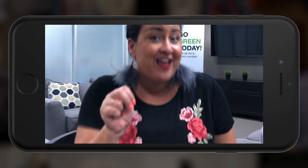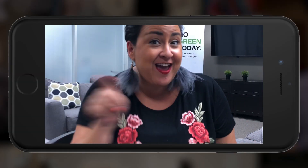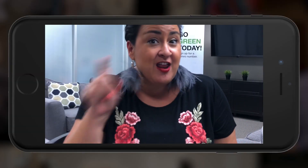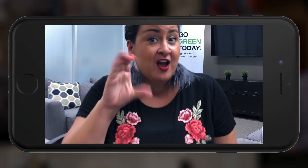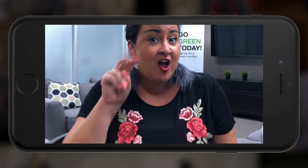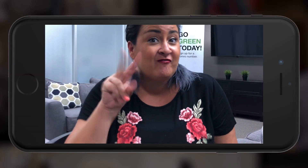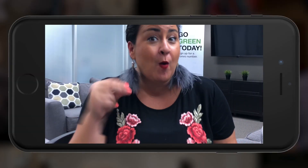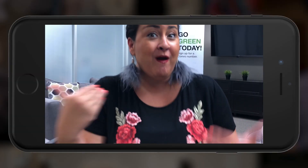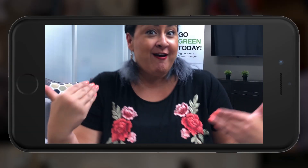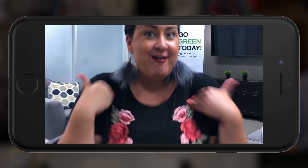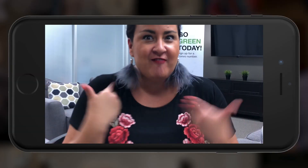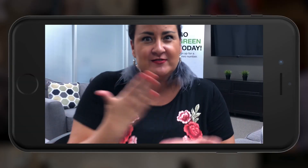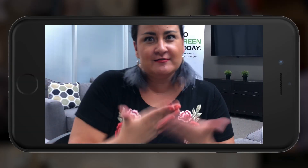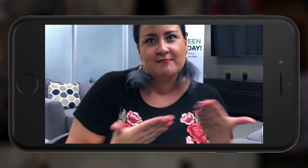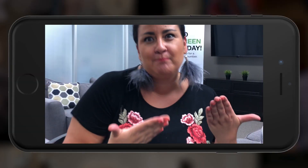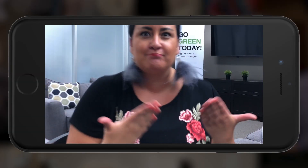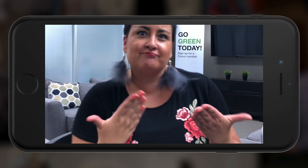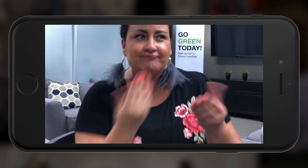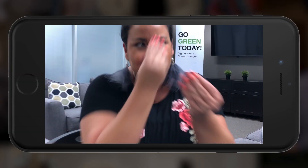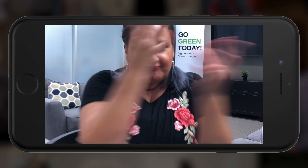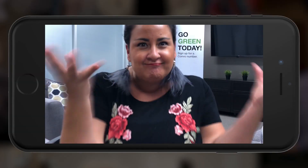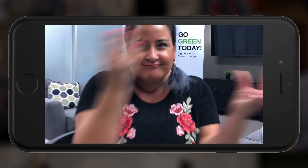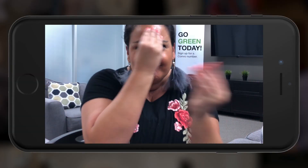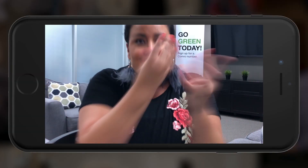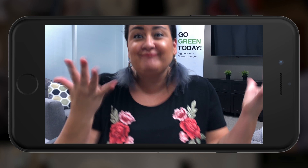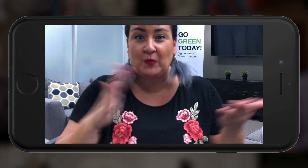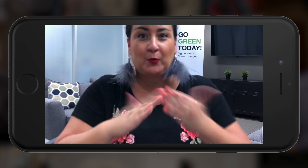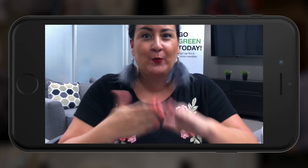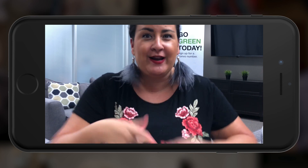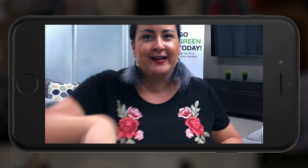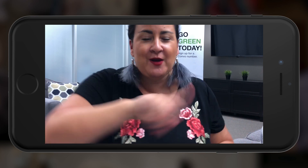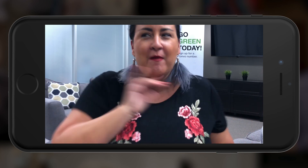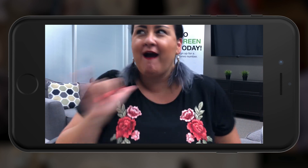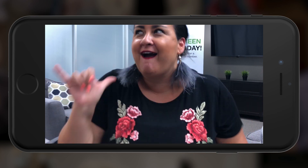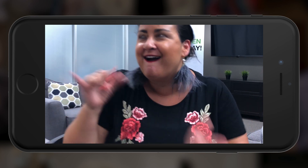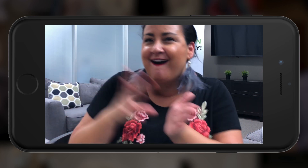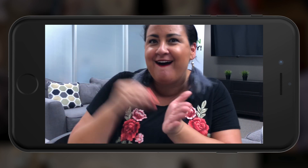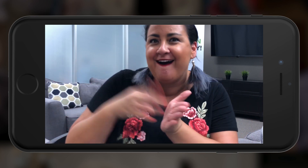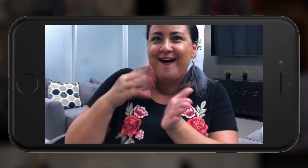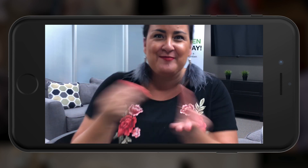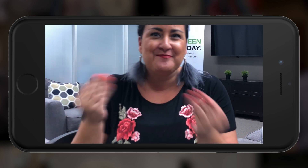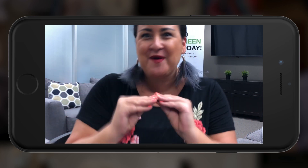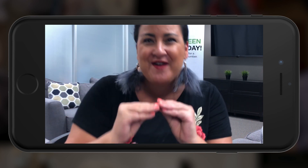Also! Convo will be sharing some things that are important to us so the community can learn more!